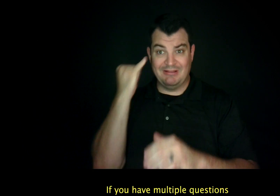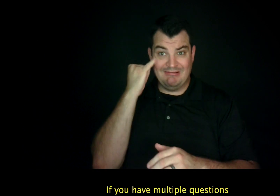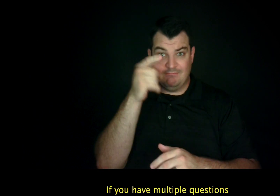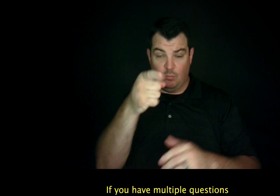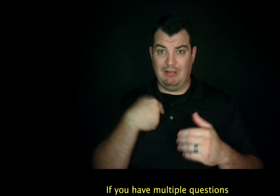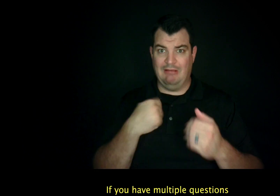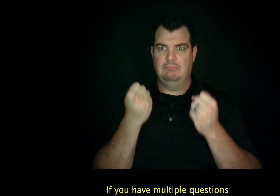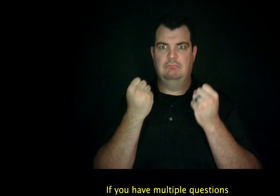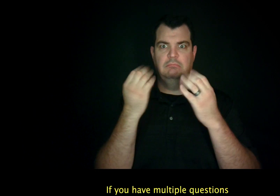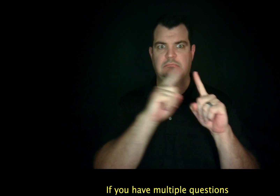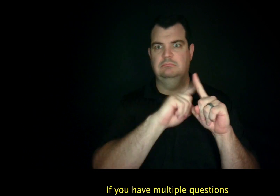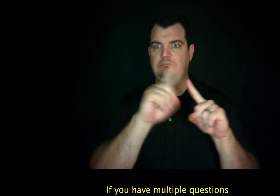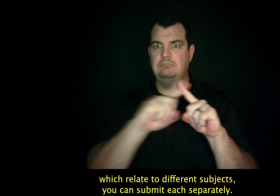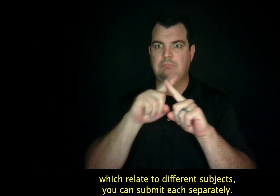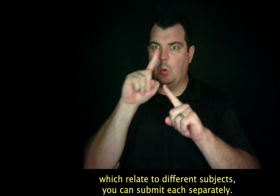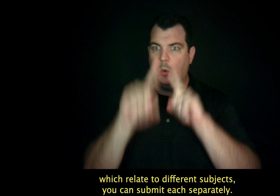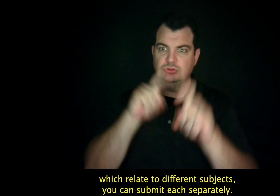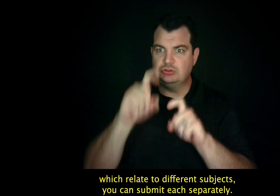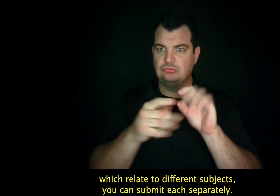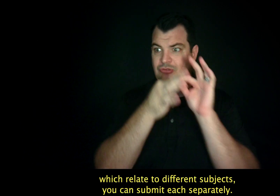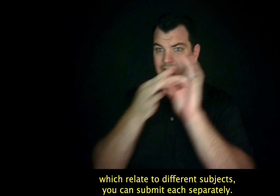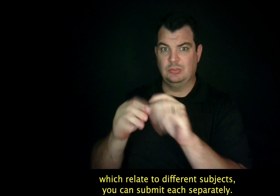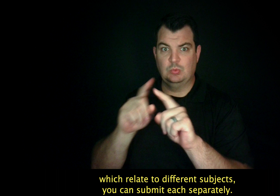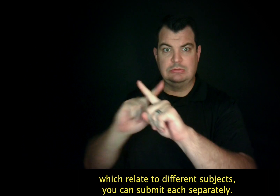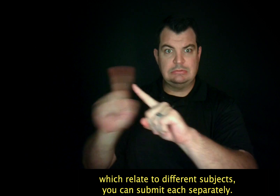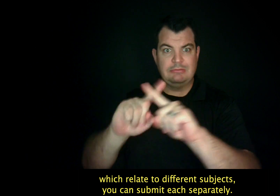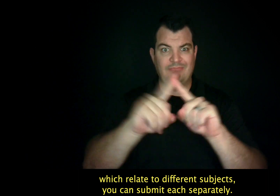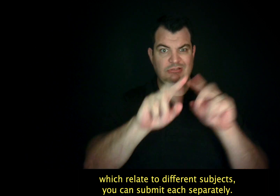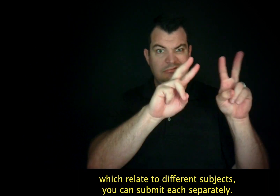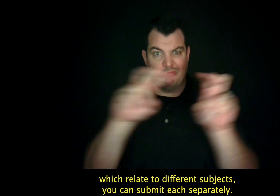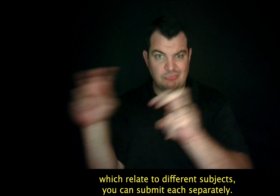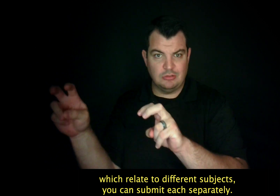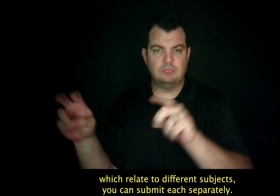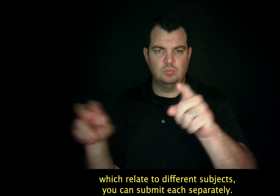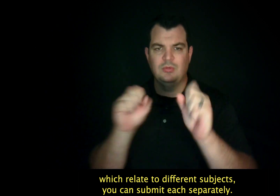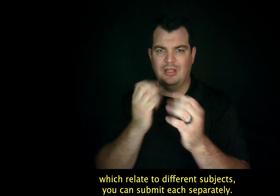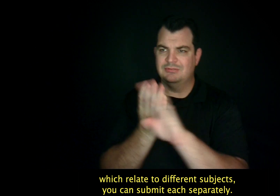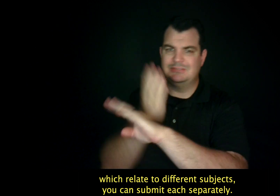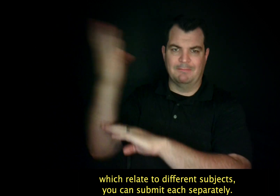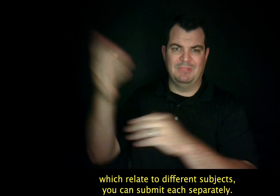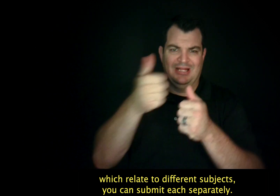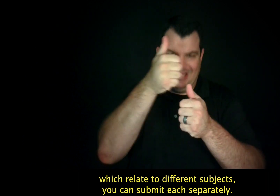If you have multiple questions which relate to different subjects, you can submit each separately.